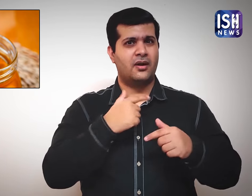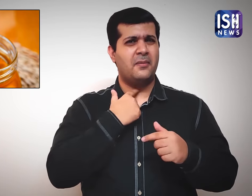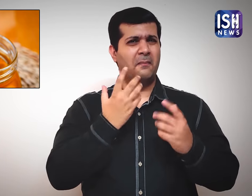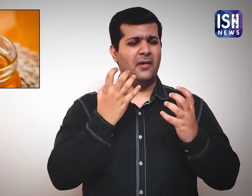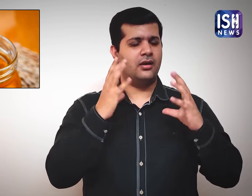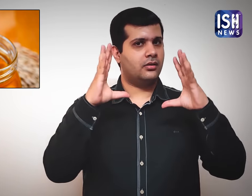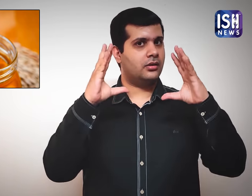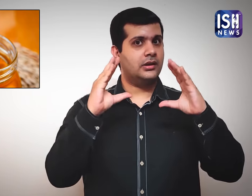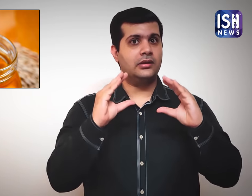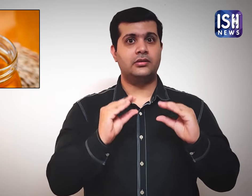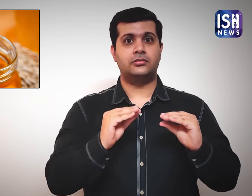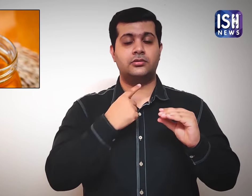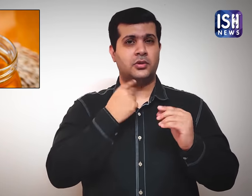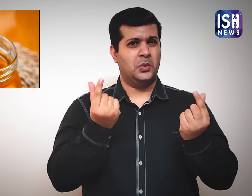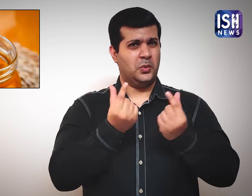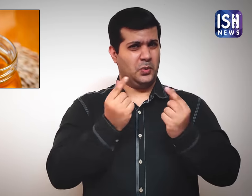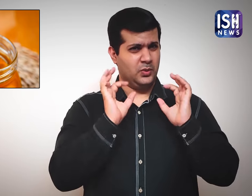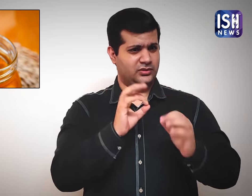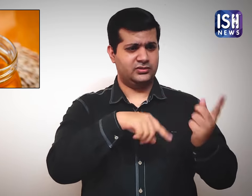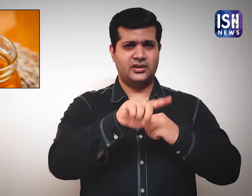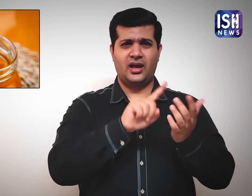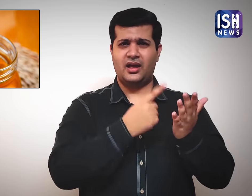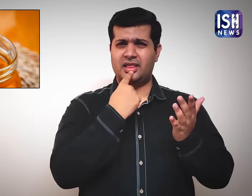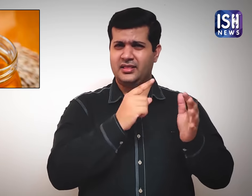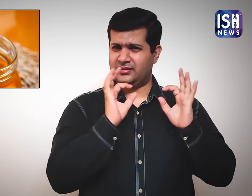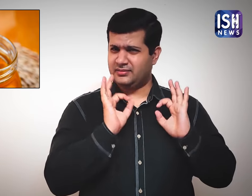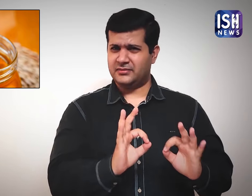Honey is very useful to reduce throat pain.